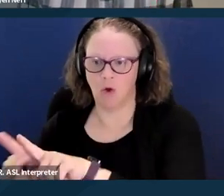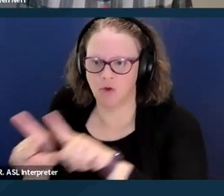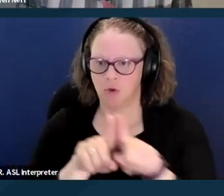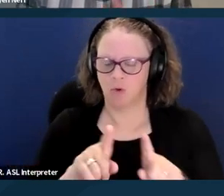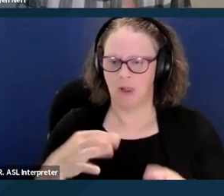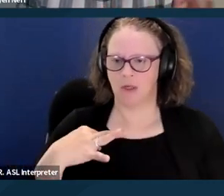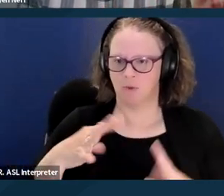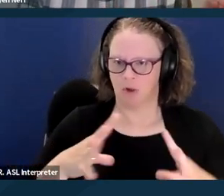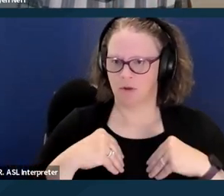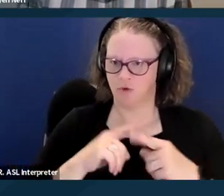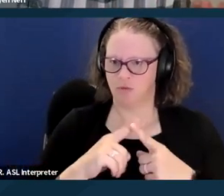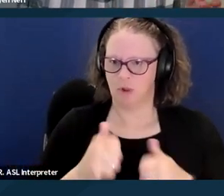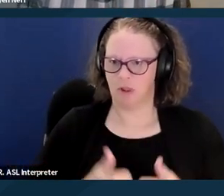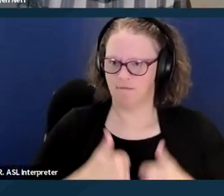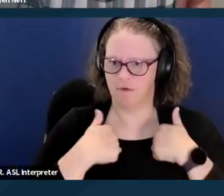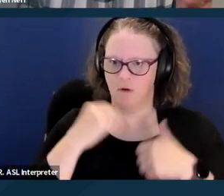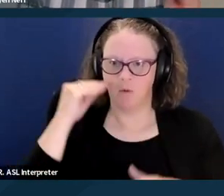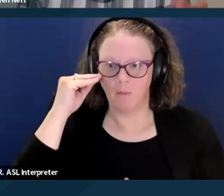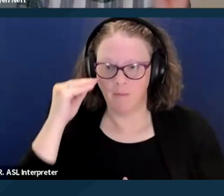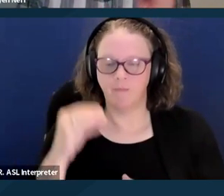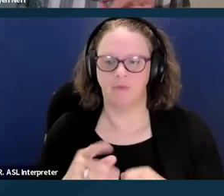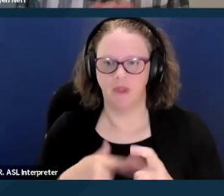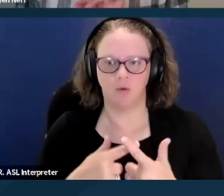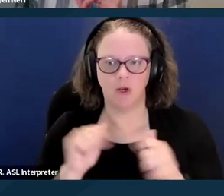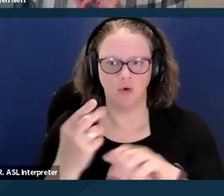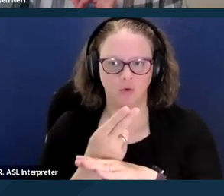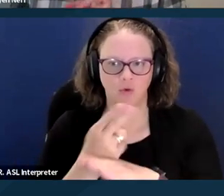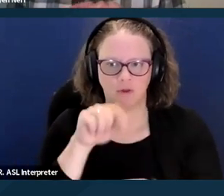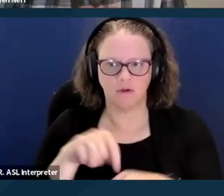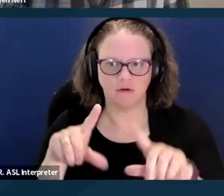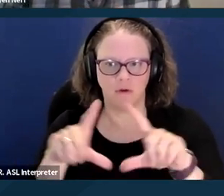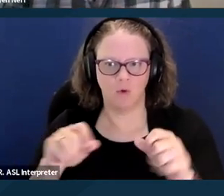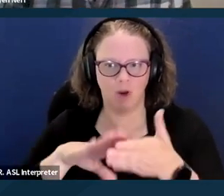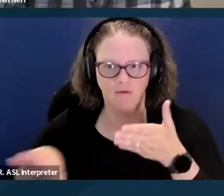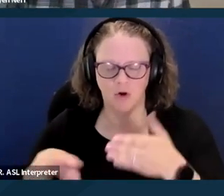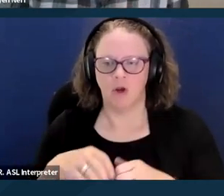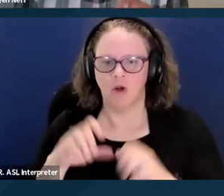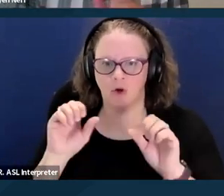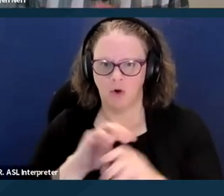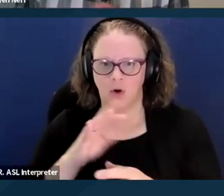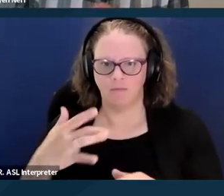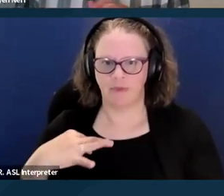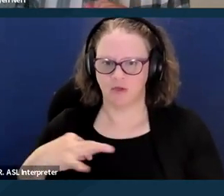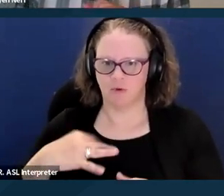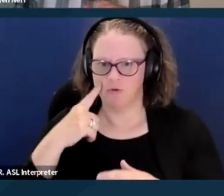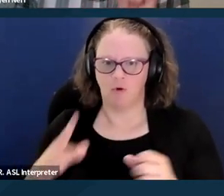And then you are eligible for full scope Medi-Cal eligibility. And if you're under that age of 18,